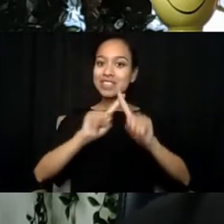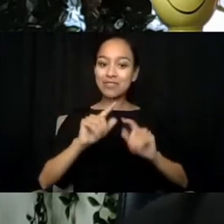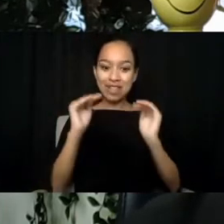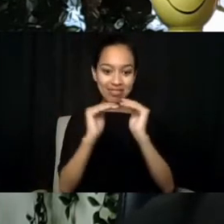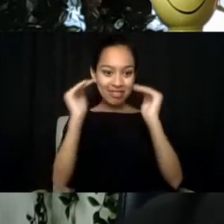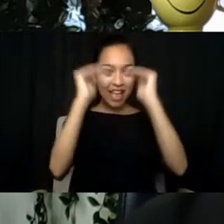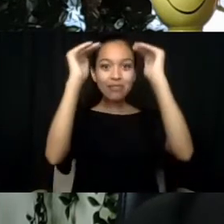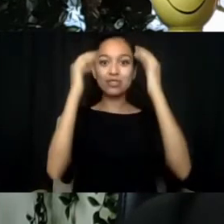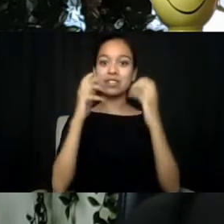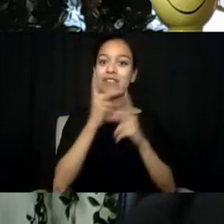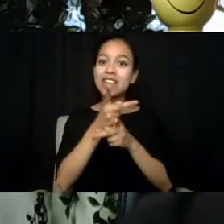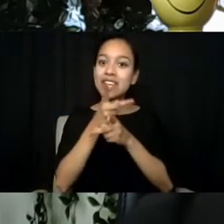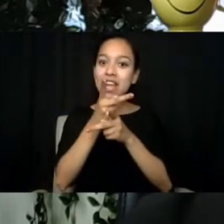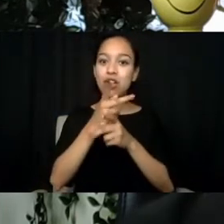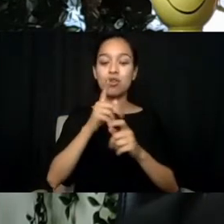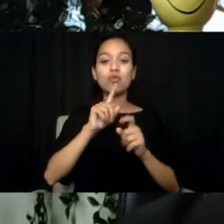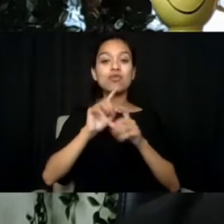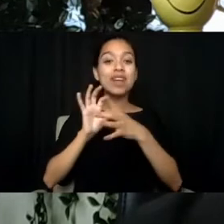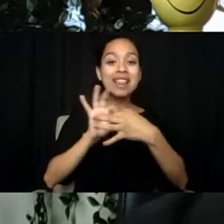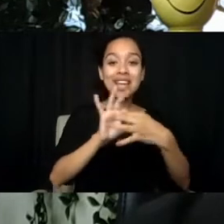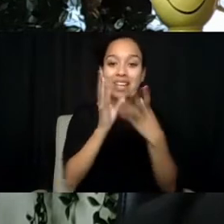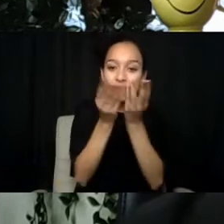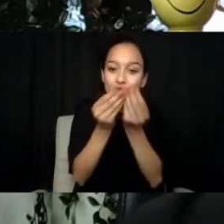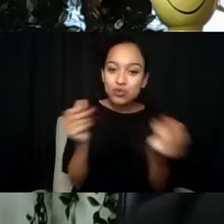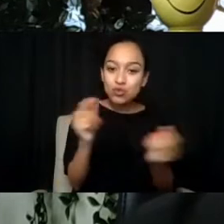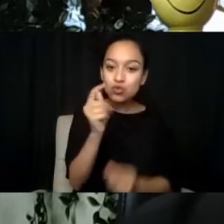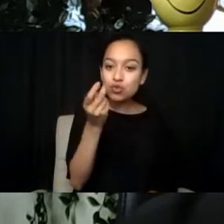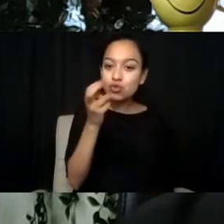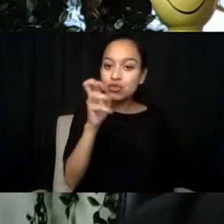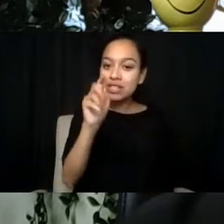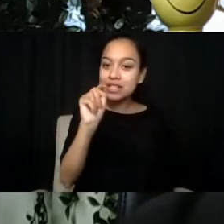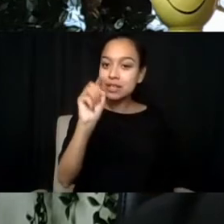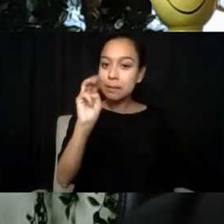so not everyone, as we talked about at the beginning with equity,